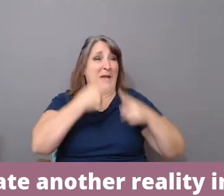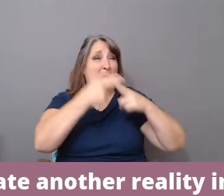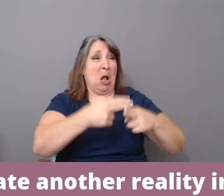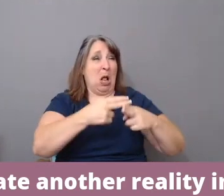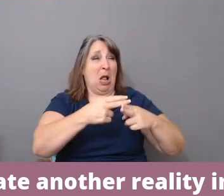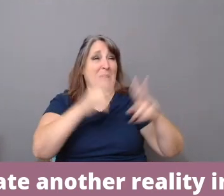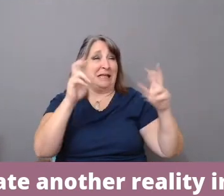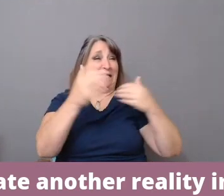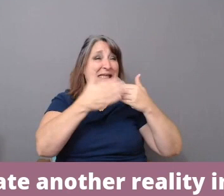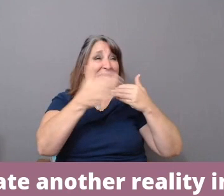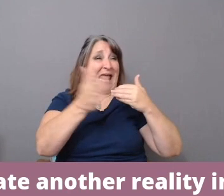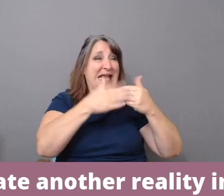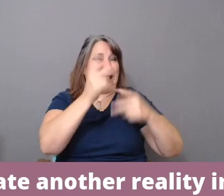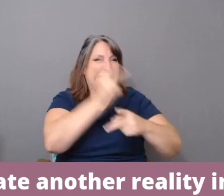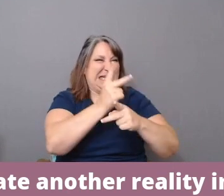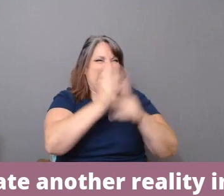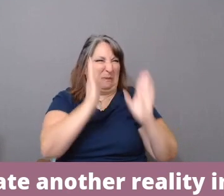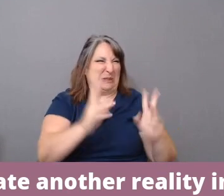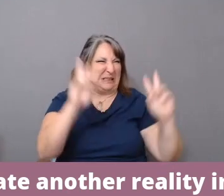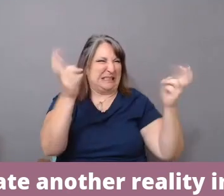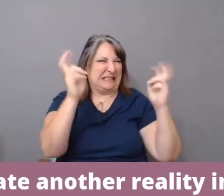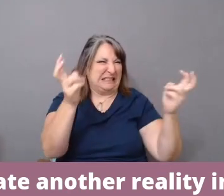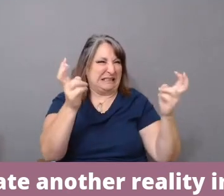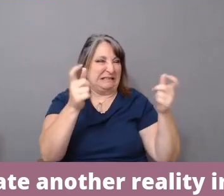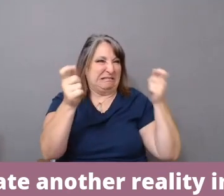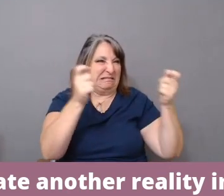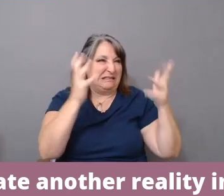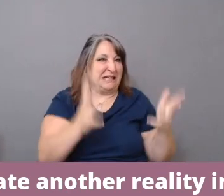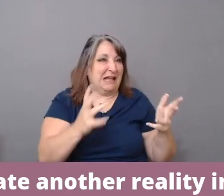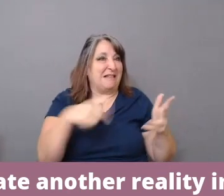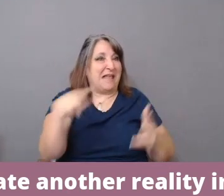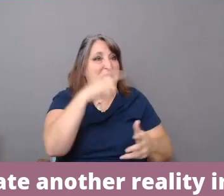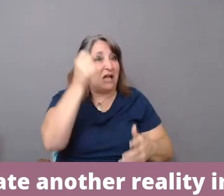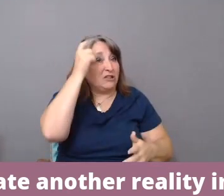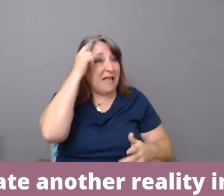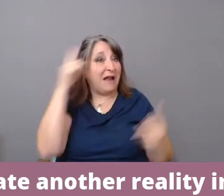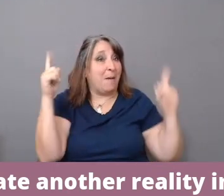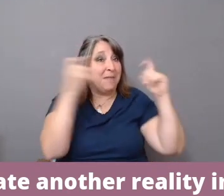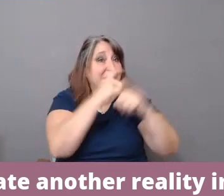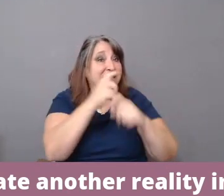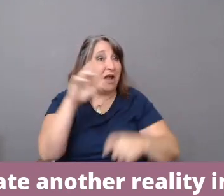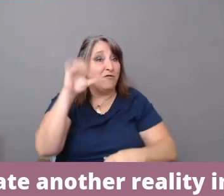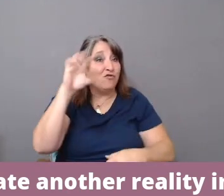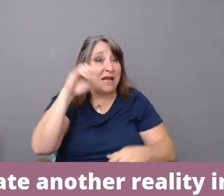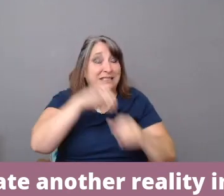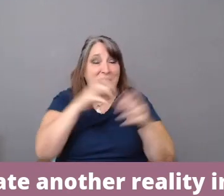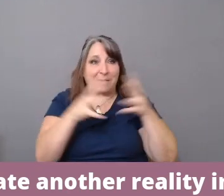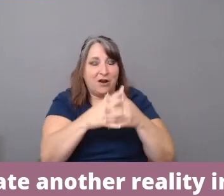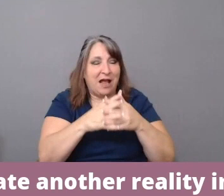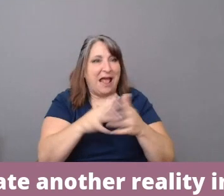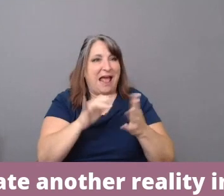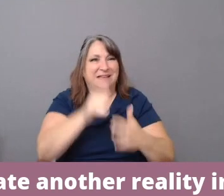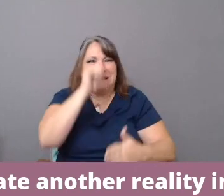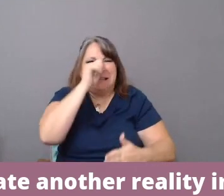to understand the complexity of race in America and the price that is paid when we are not included,